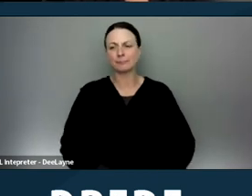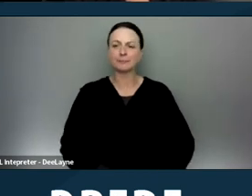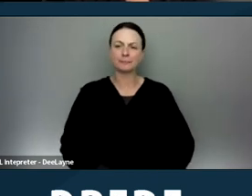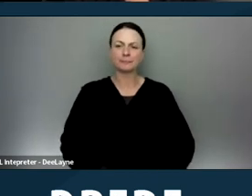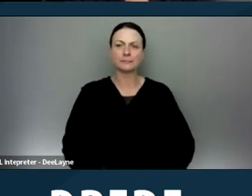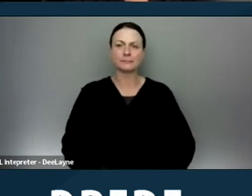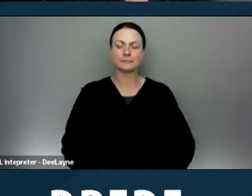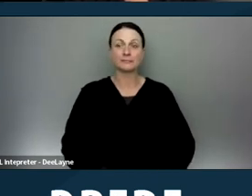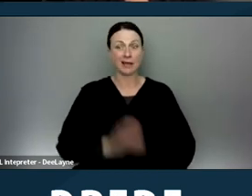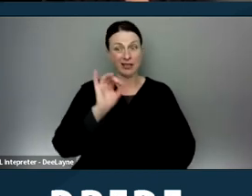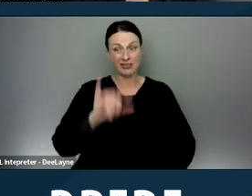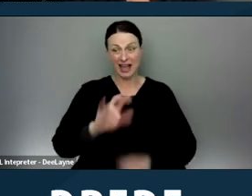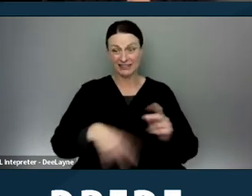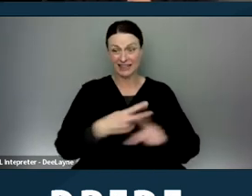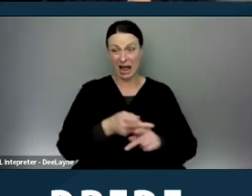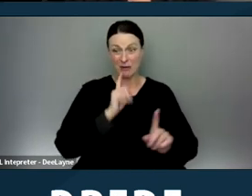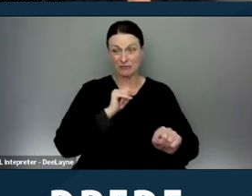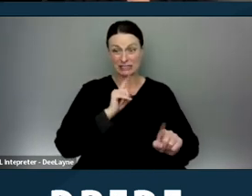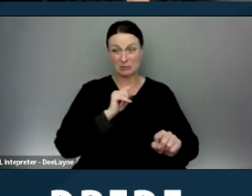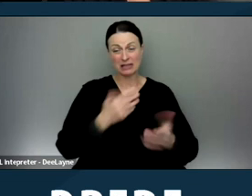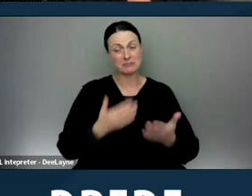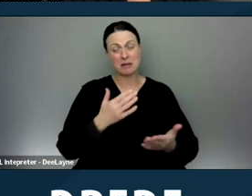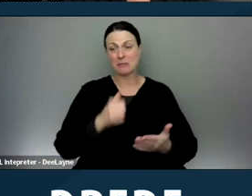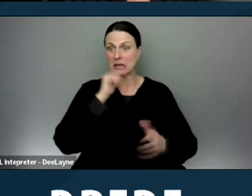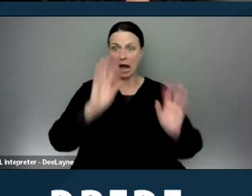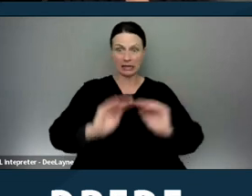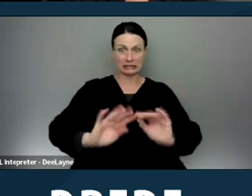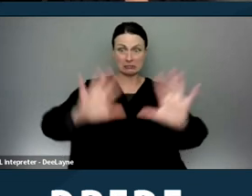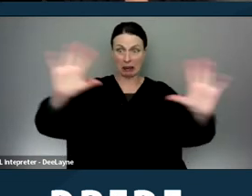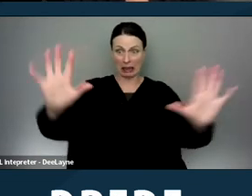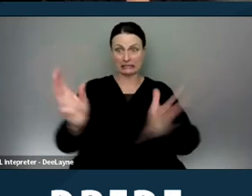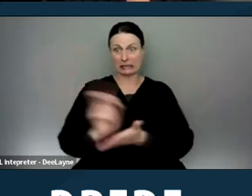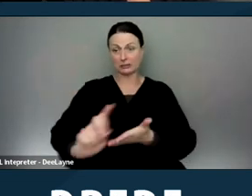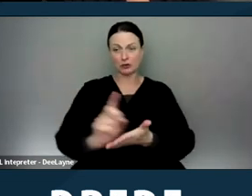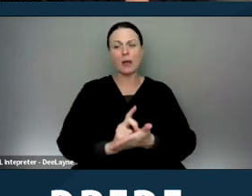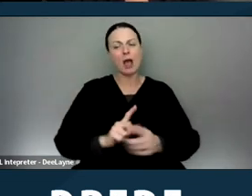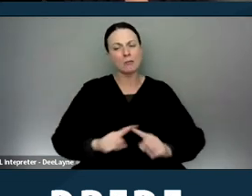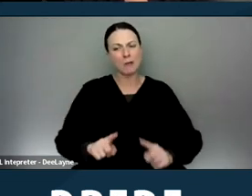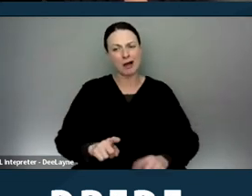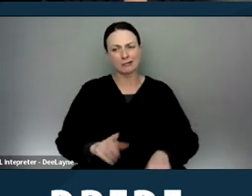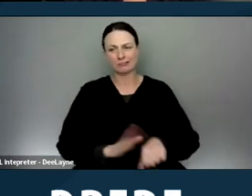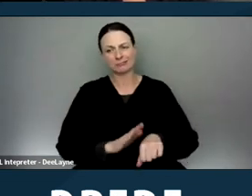That type of response may not be explicit, but that is a deterrent